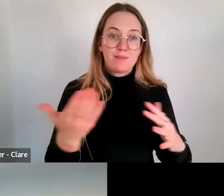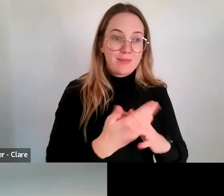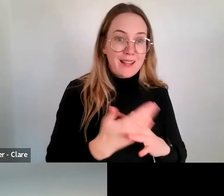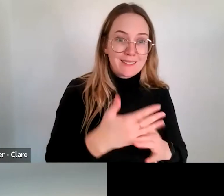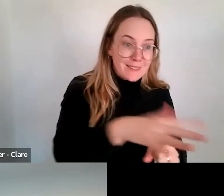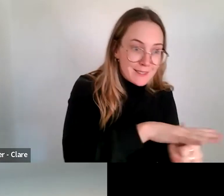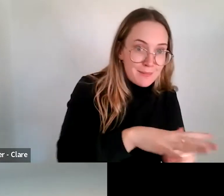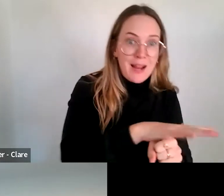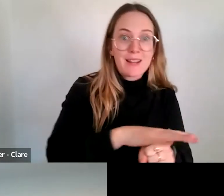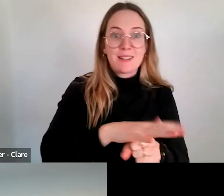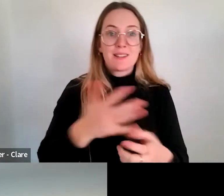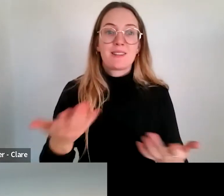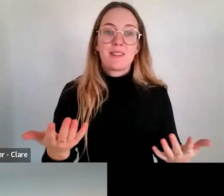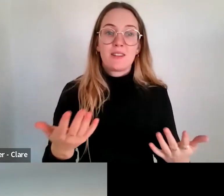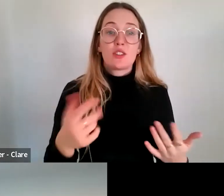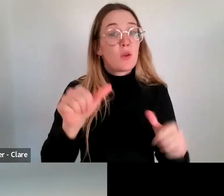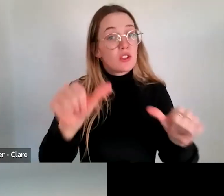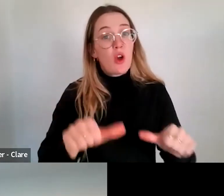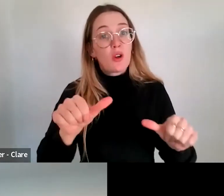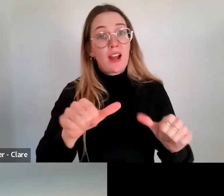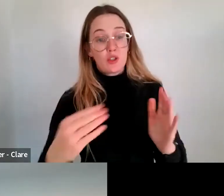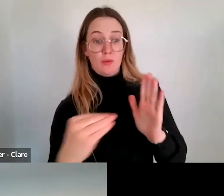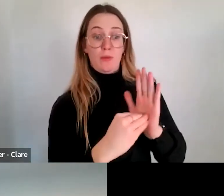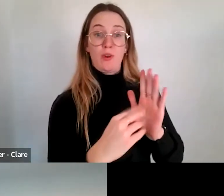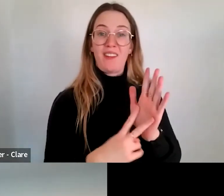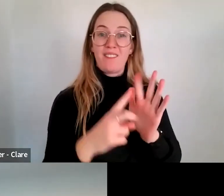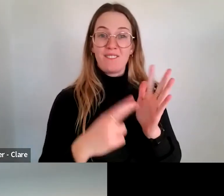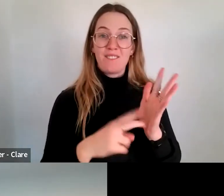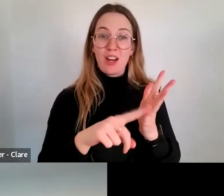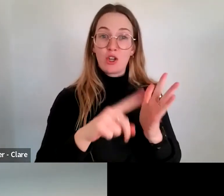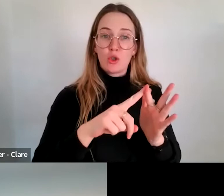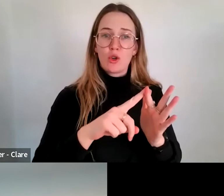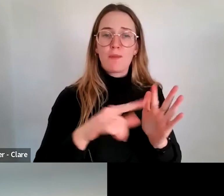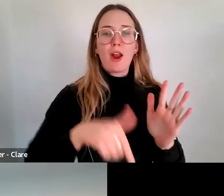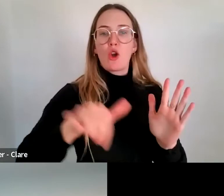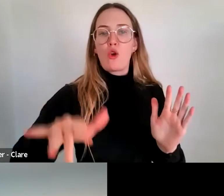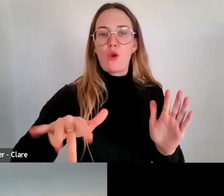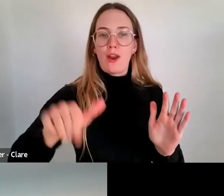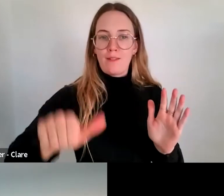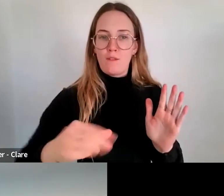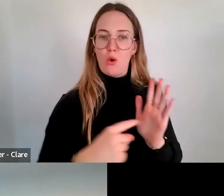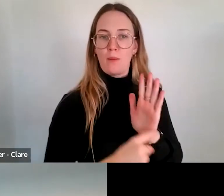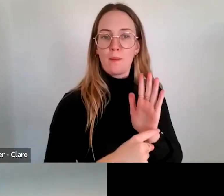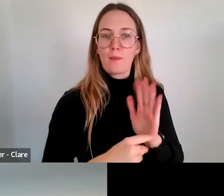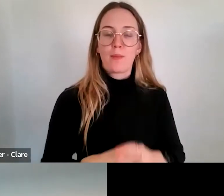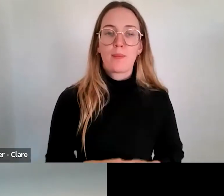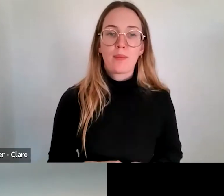So it's OK to list a venue and have it a TBC at this point in time. We obviously hope in the